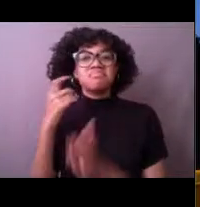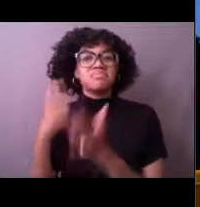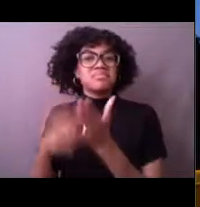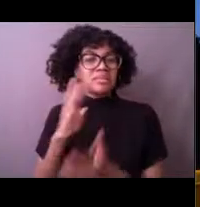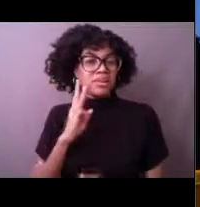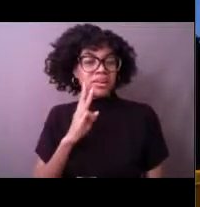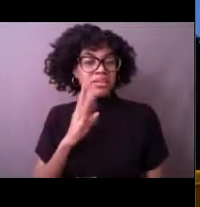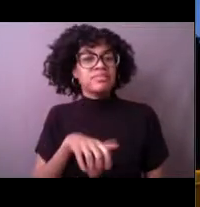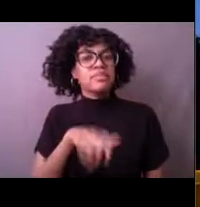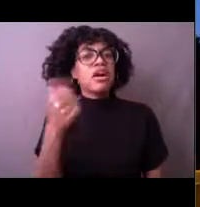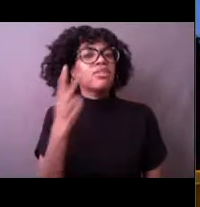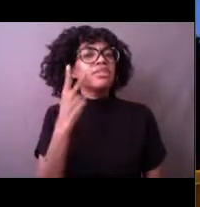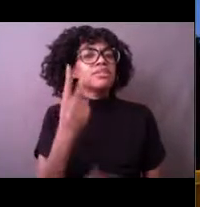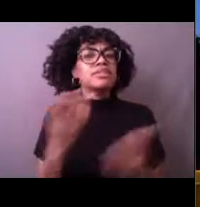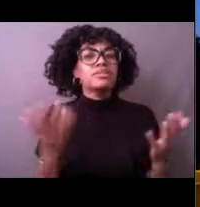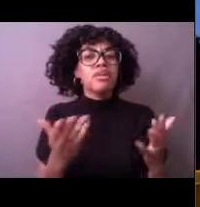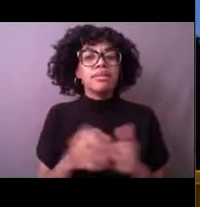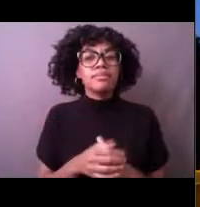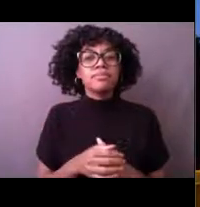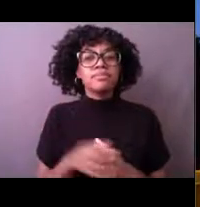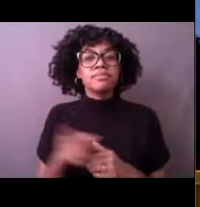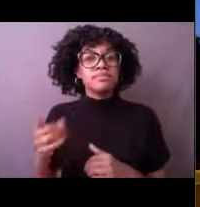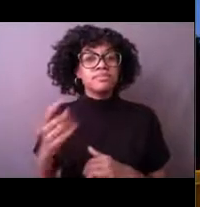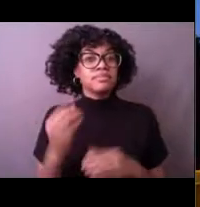Michelle says plants, Tom says wind.